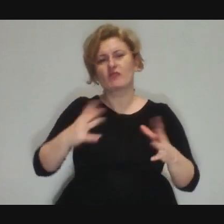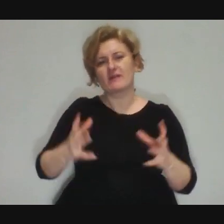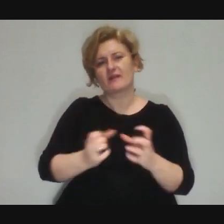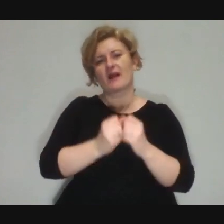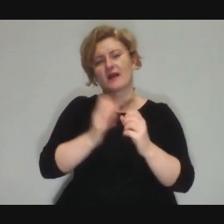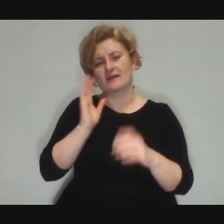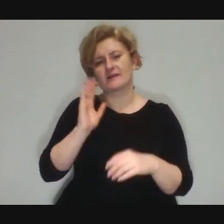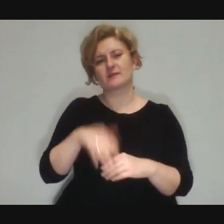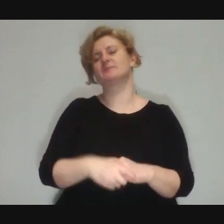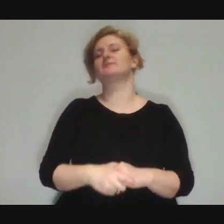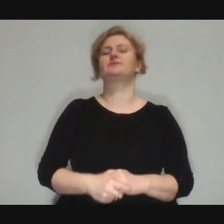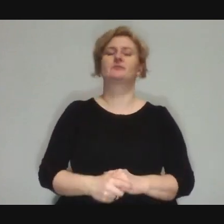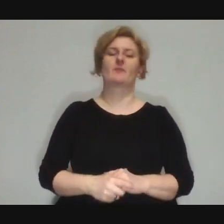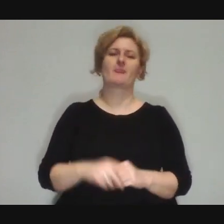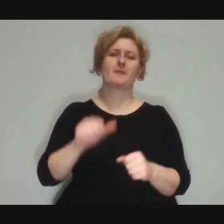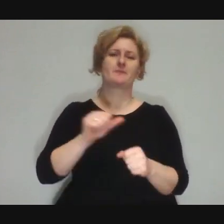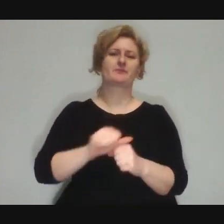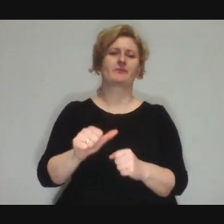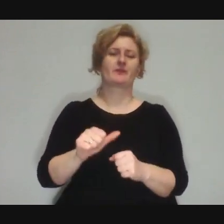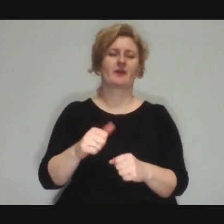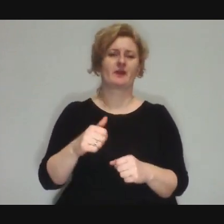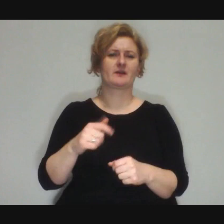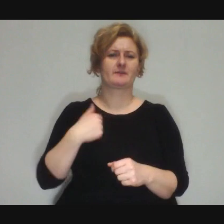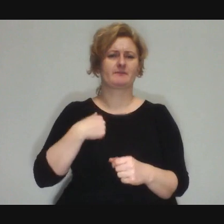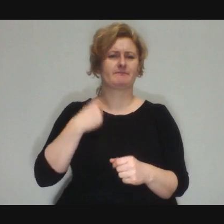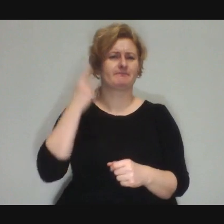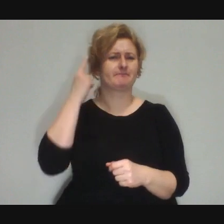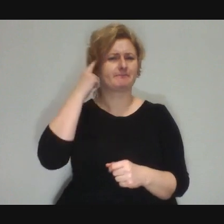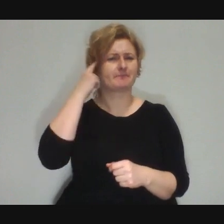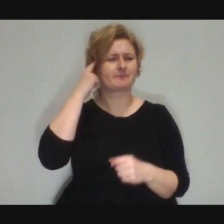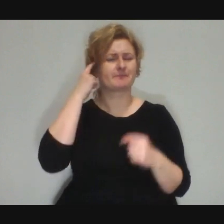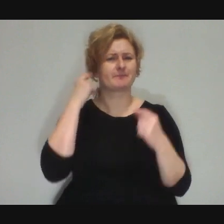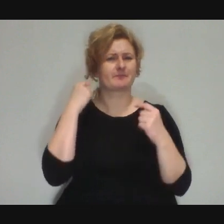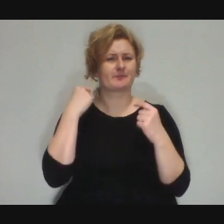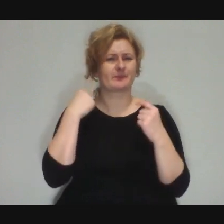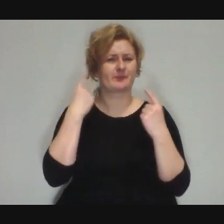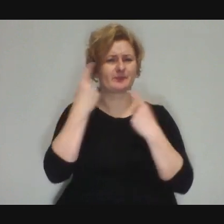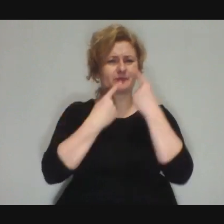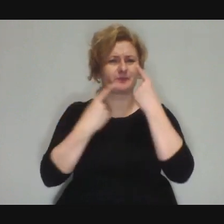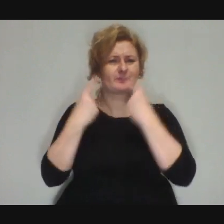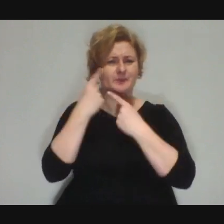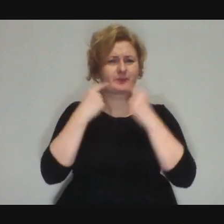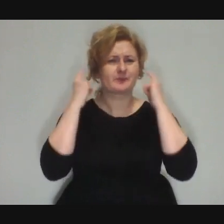There's something in the back of your mind that makes you think: